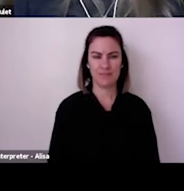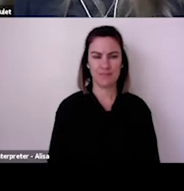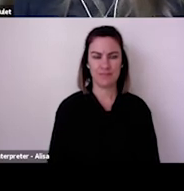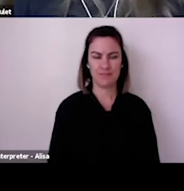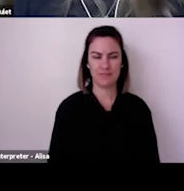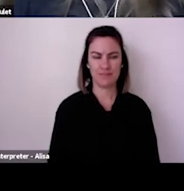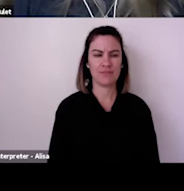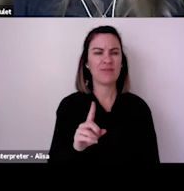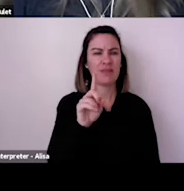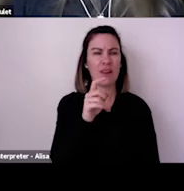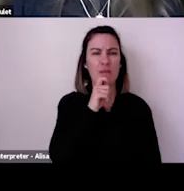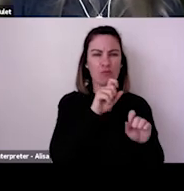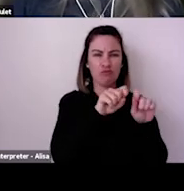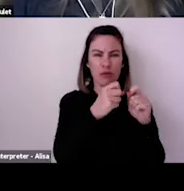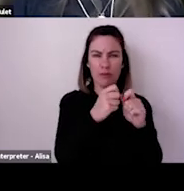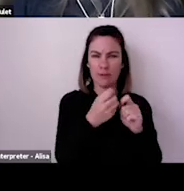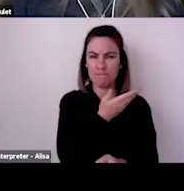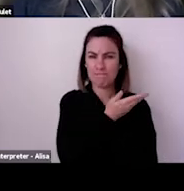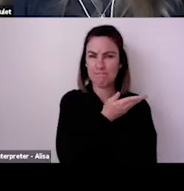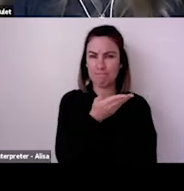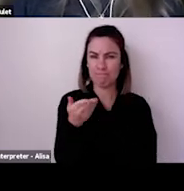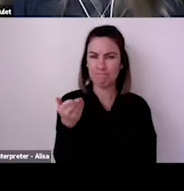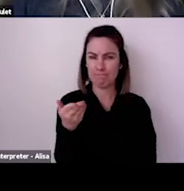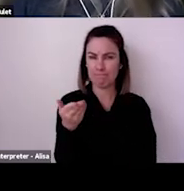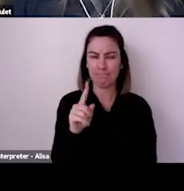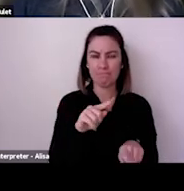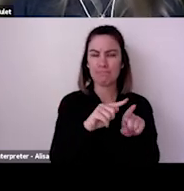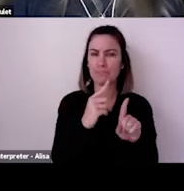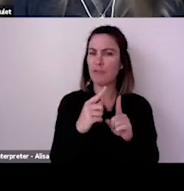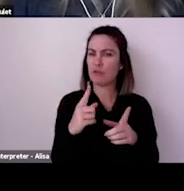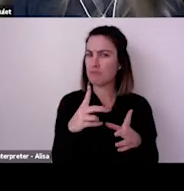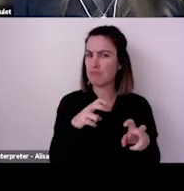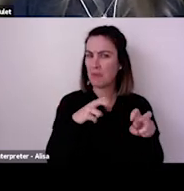we've got in the Audience Outlook Monitor to help them?